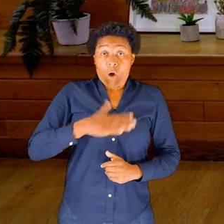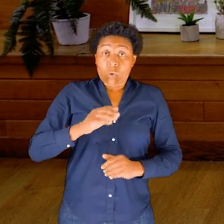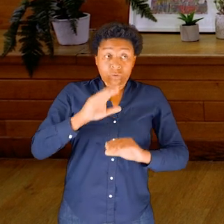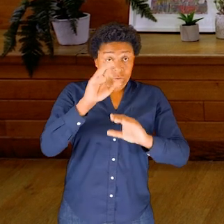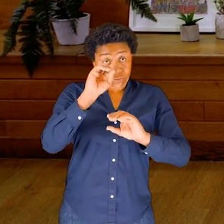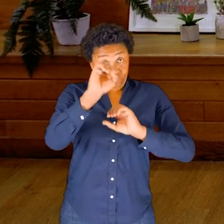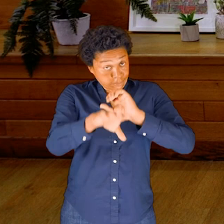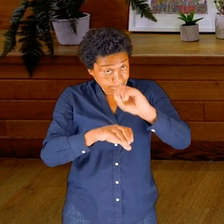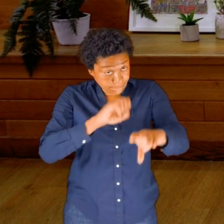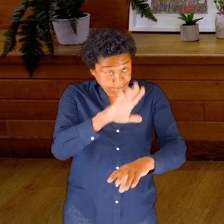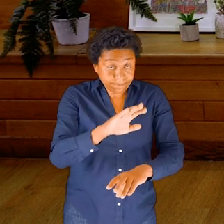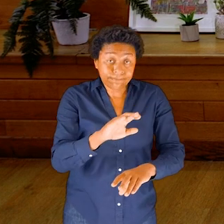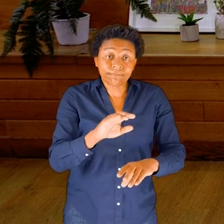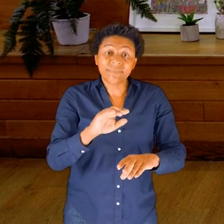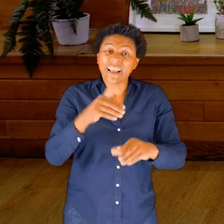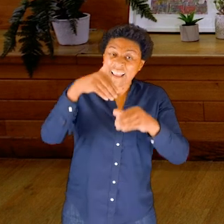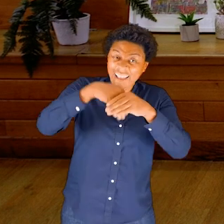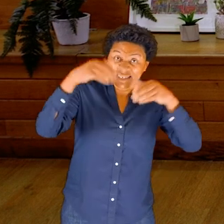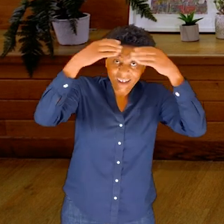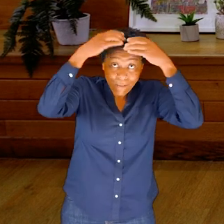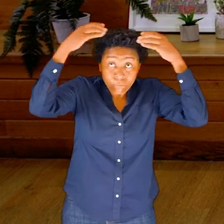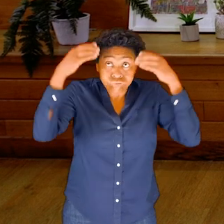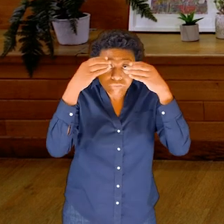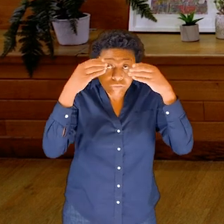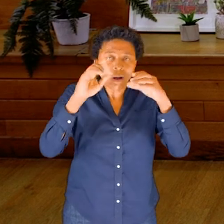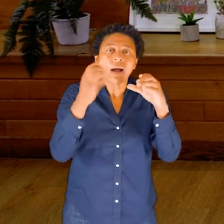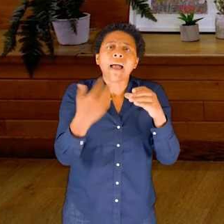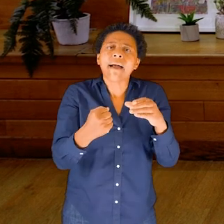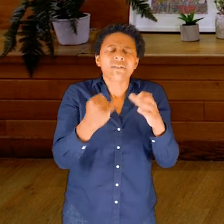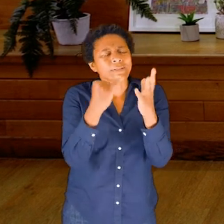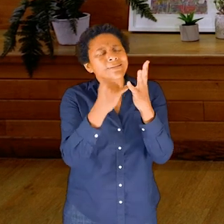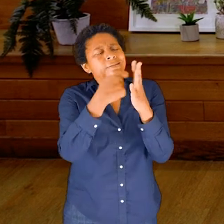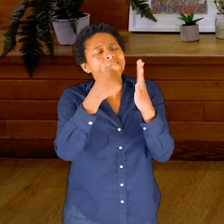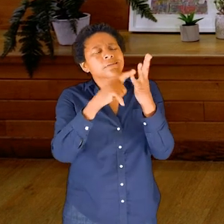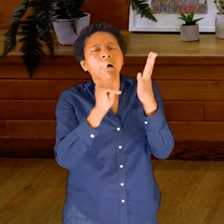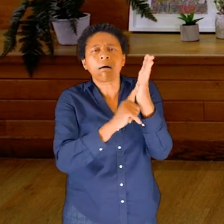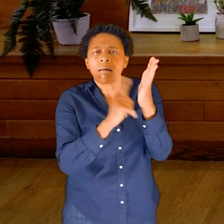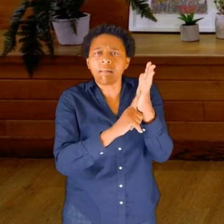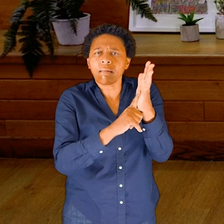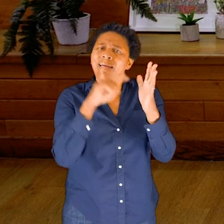skull; so inside the solid bone container of the skull, the brain sits.